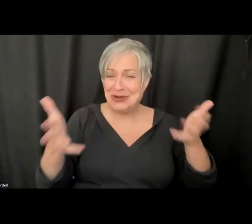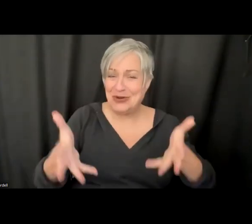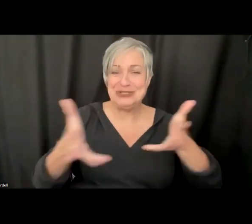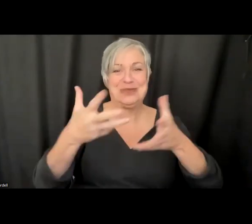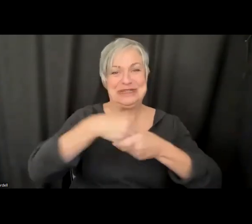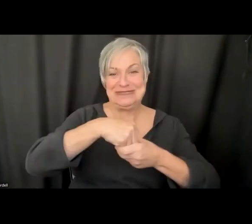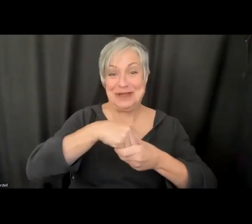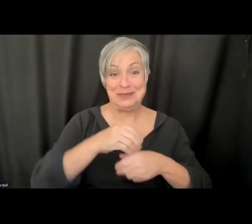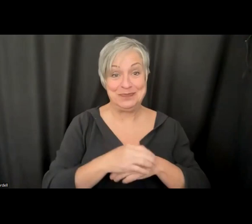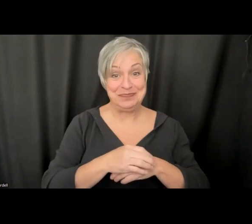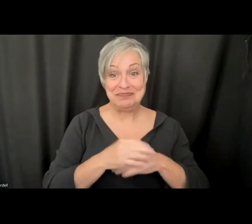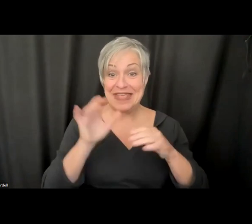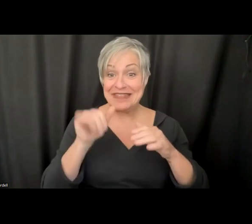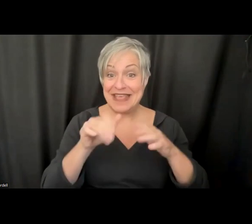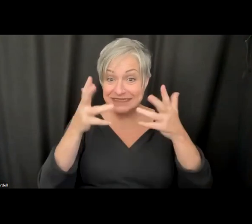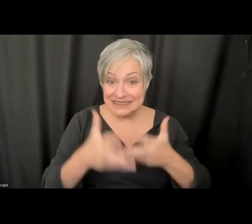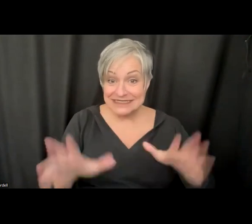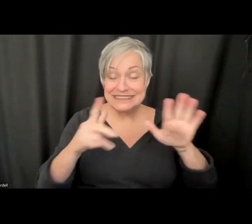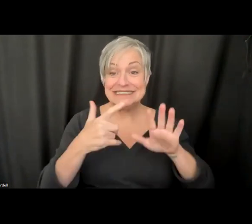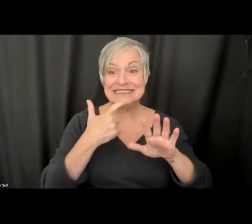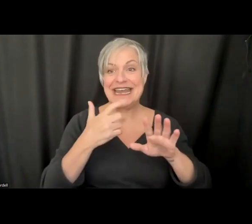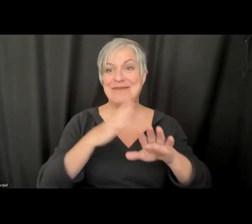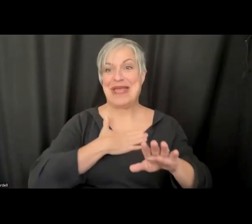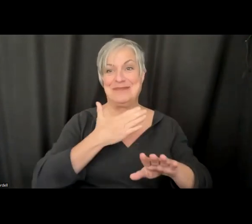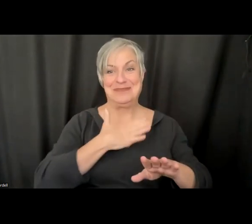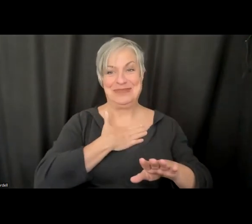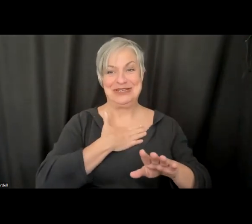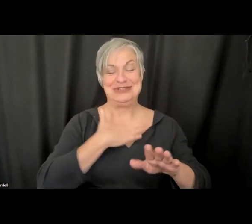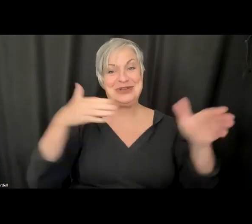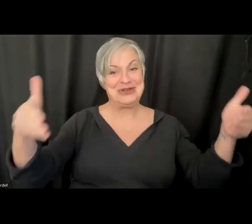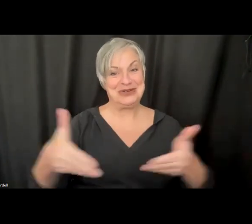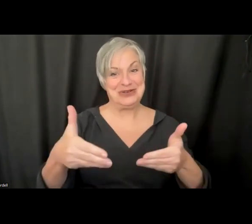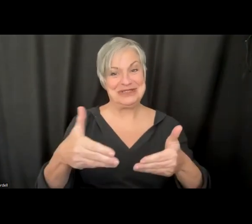all of that, I am very excited to introduce Brenden Gilbert,